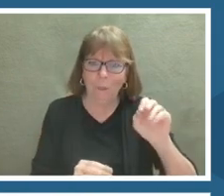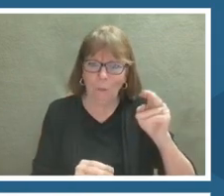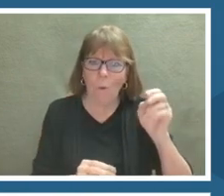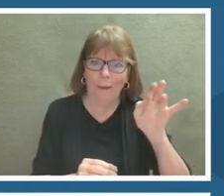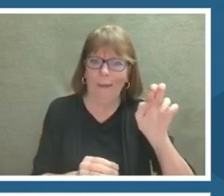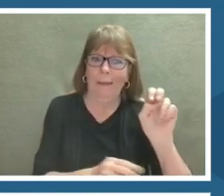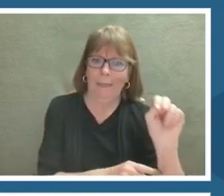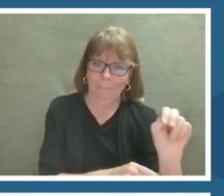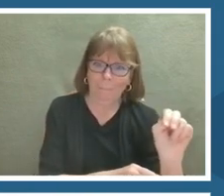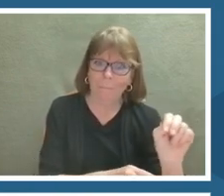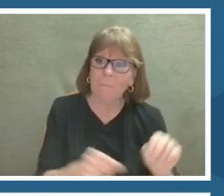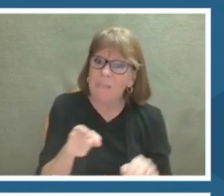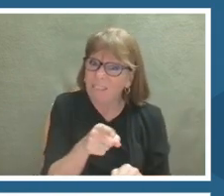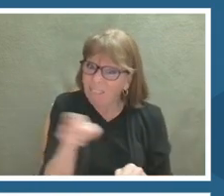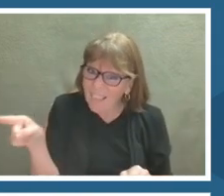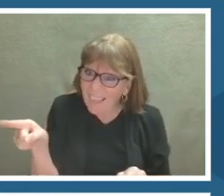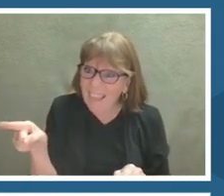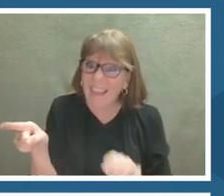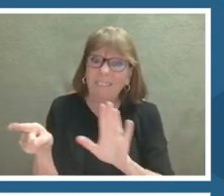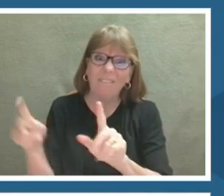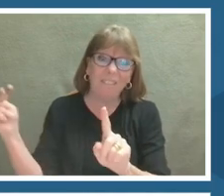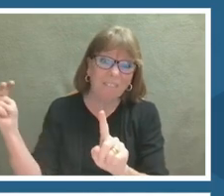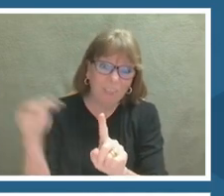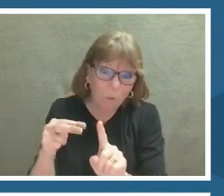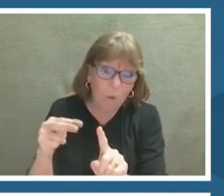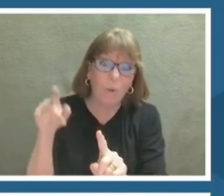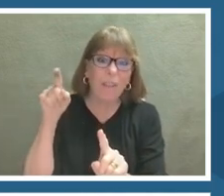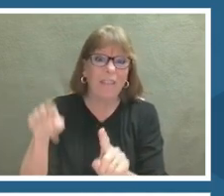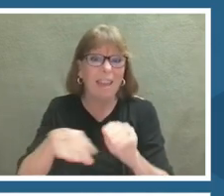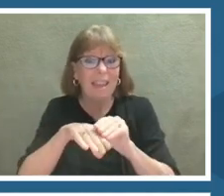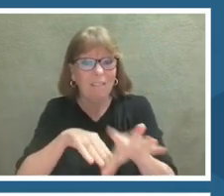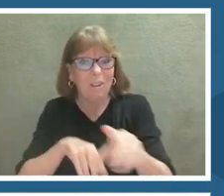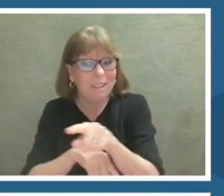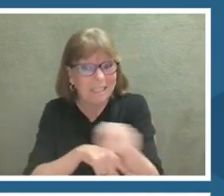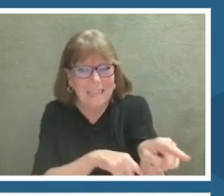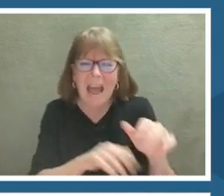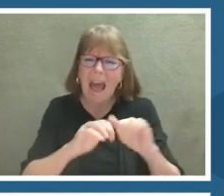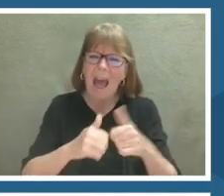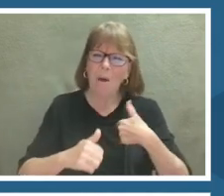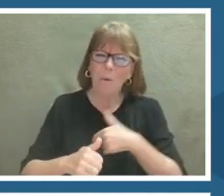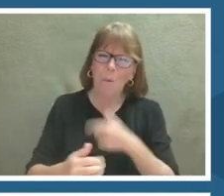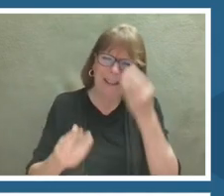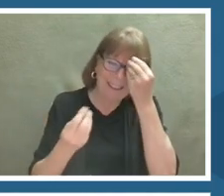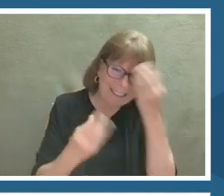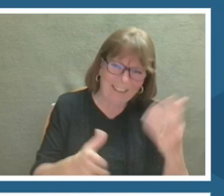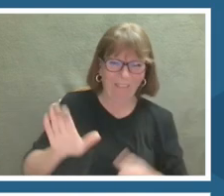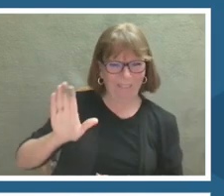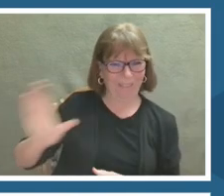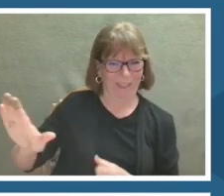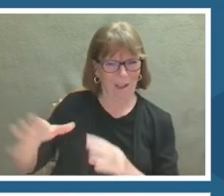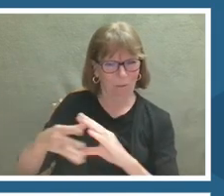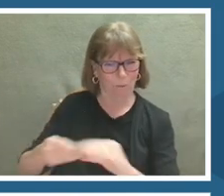Since their unique perspectives influence so much of what the Smithsonian story is. What the American story is.